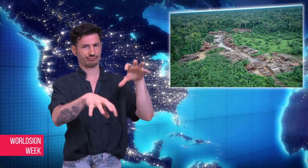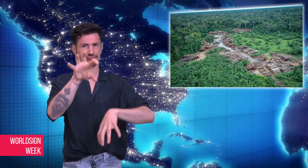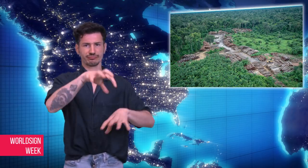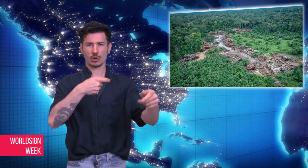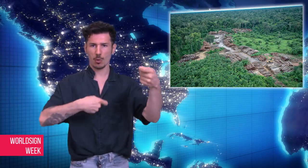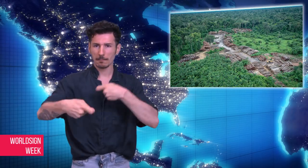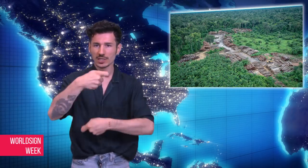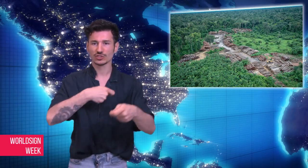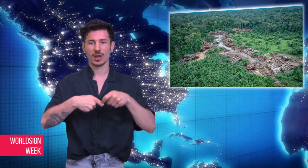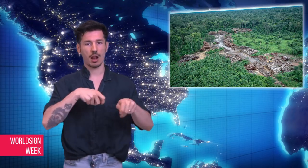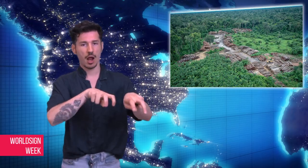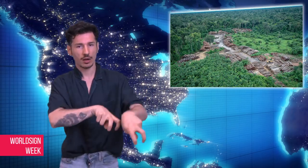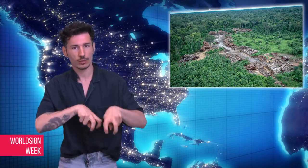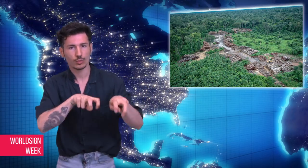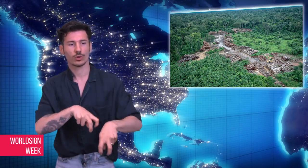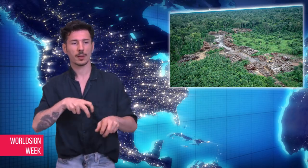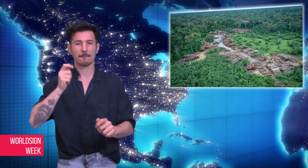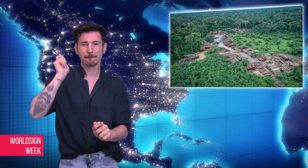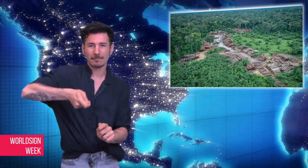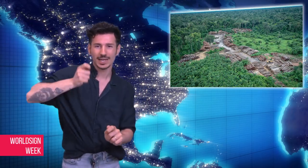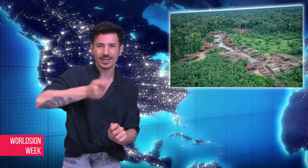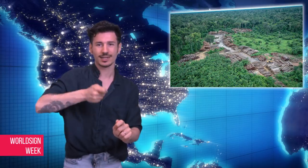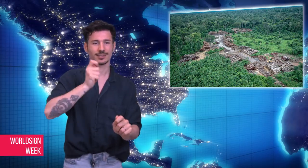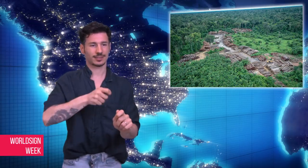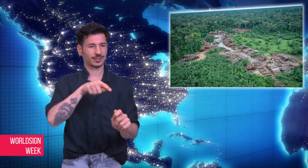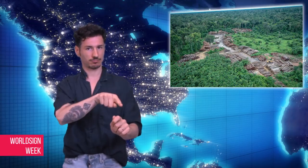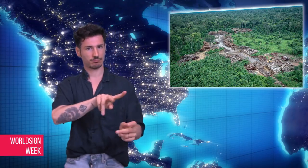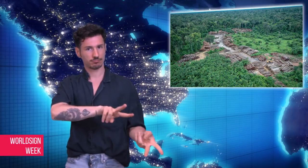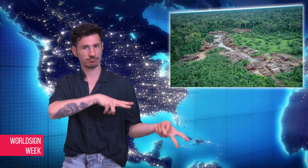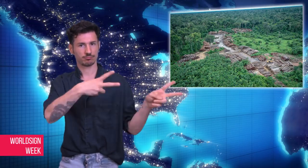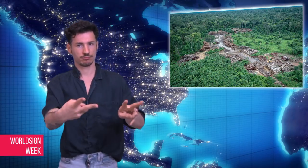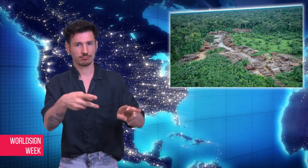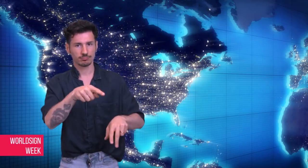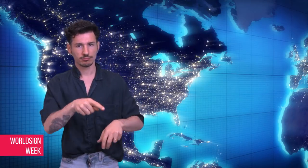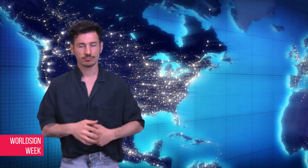mining, even deep in the Amazon rainforest.